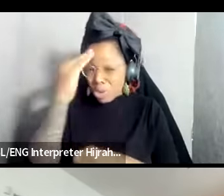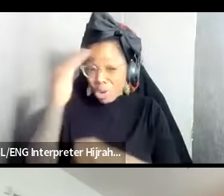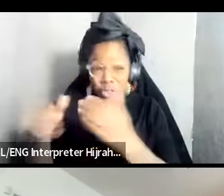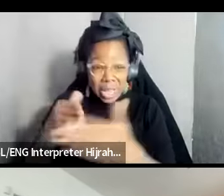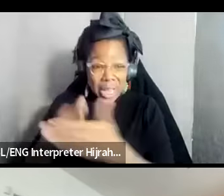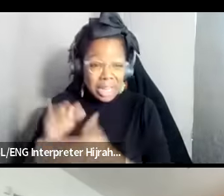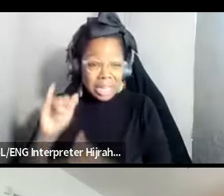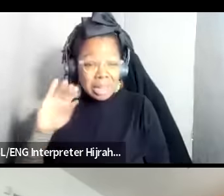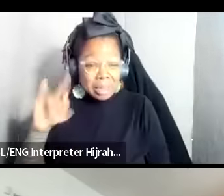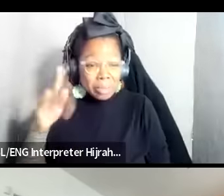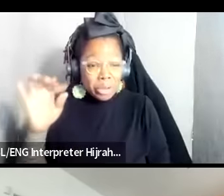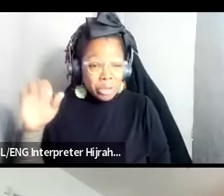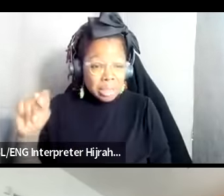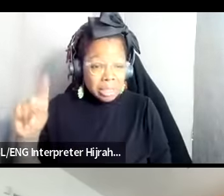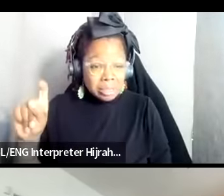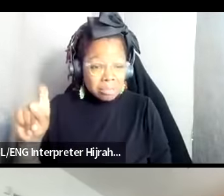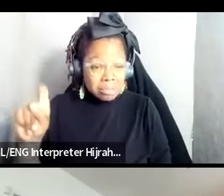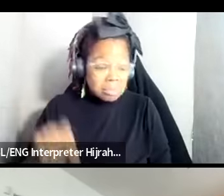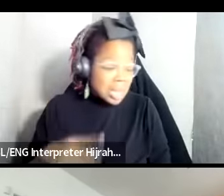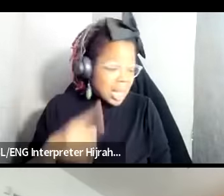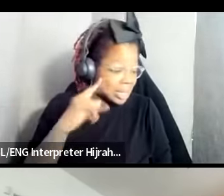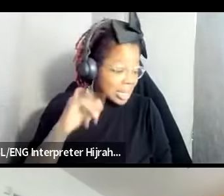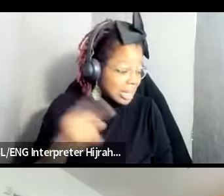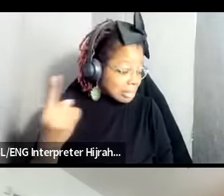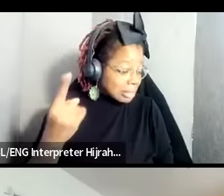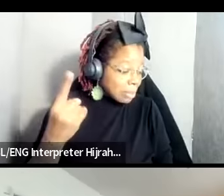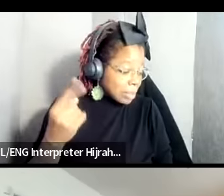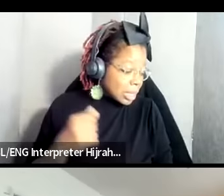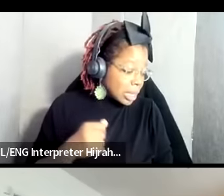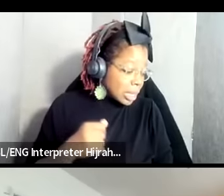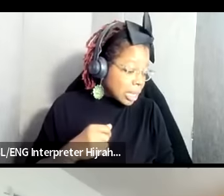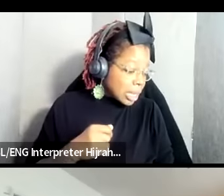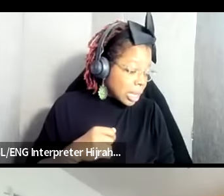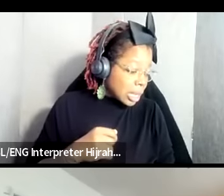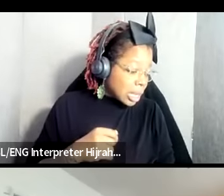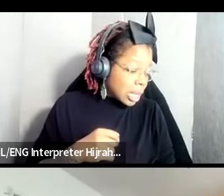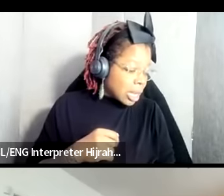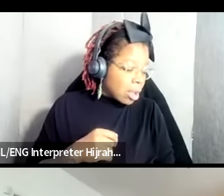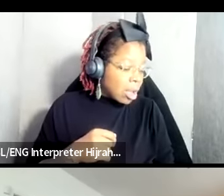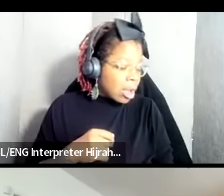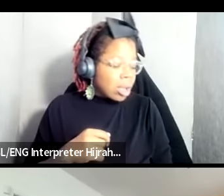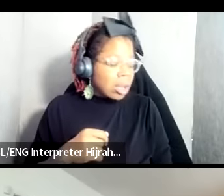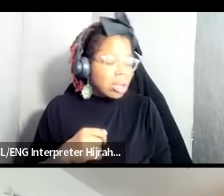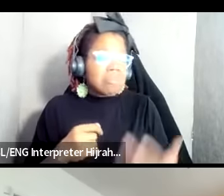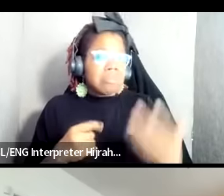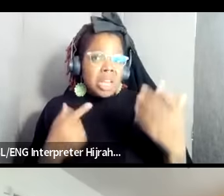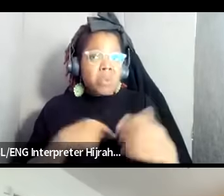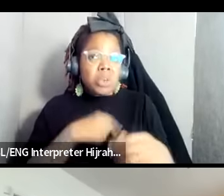think that's something that that we should be able to commit to in the United States given that our